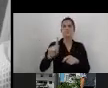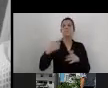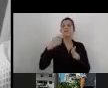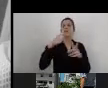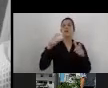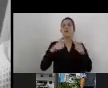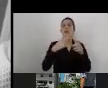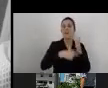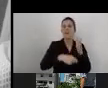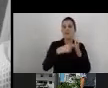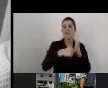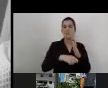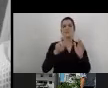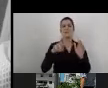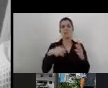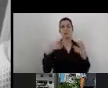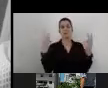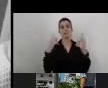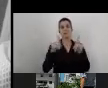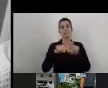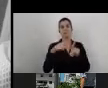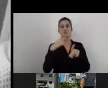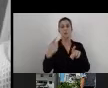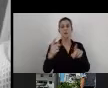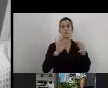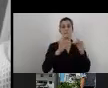as I mentioned, digital and I.T.